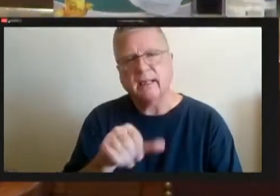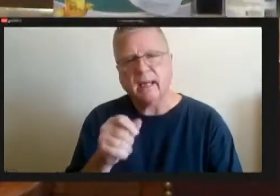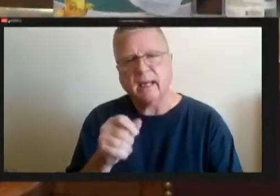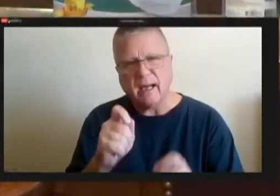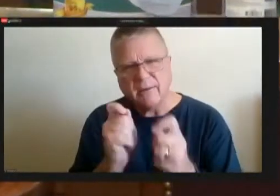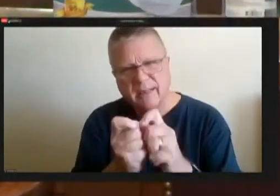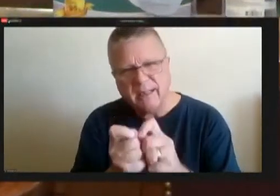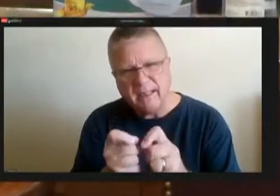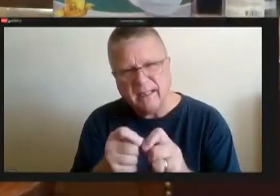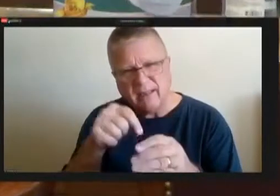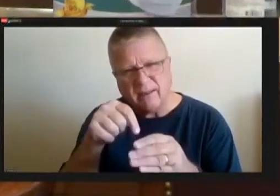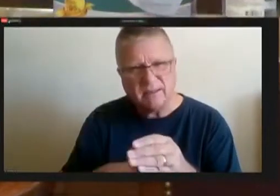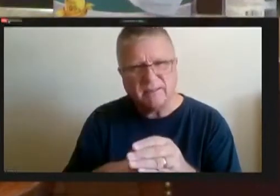in that.